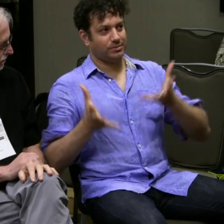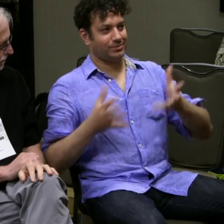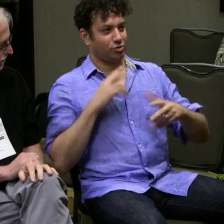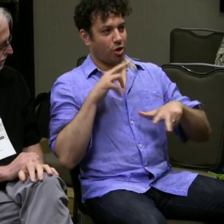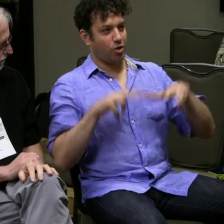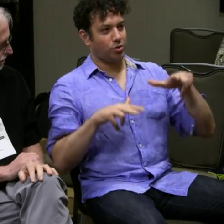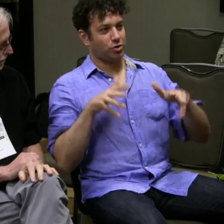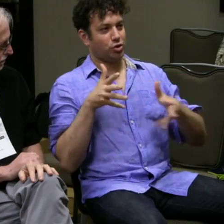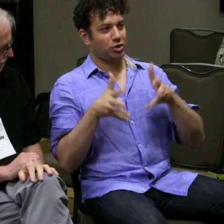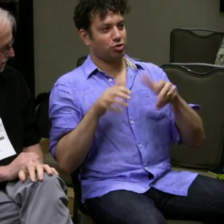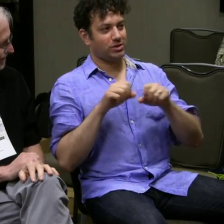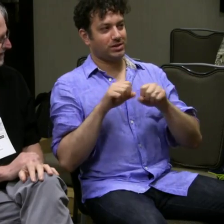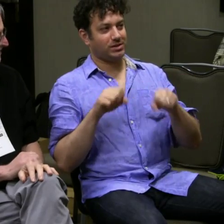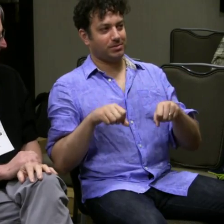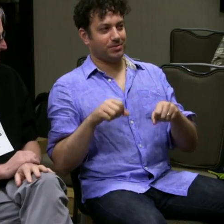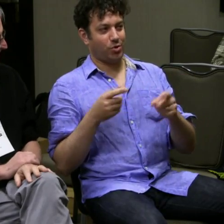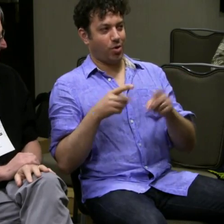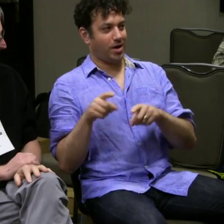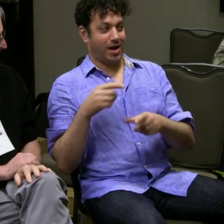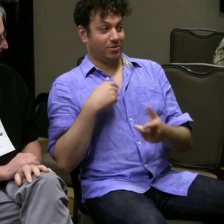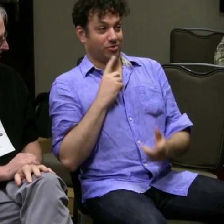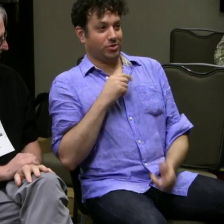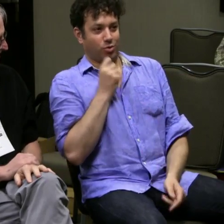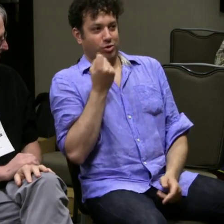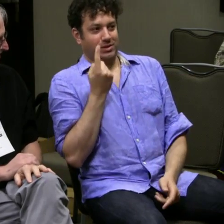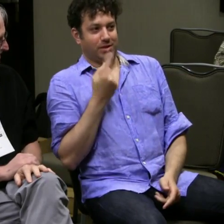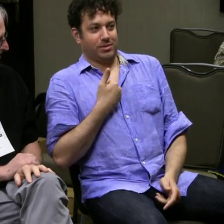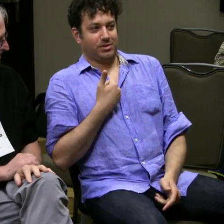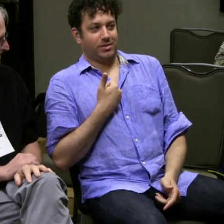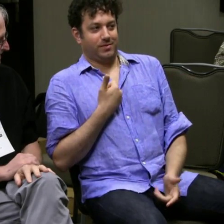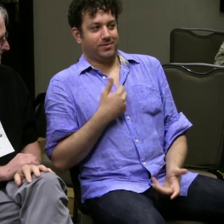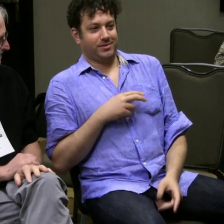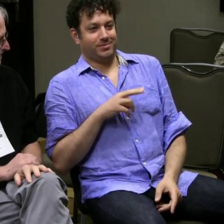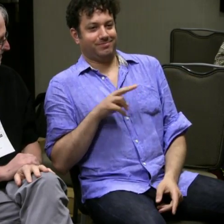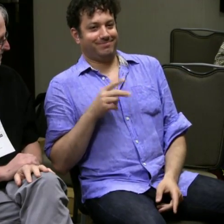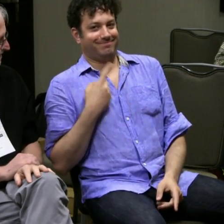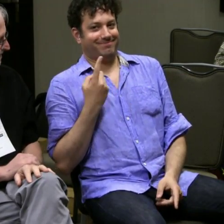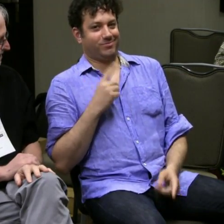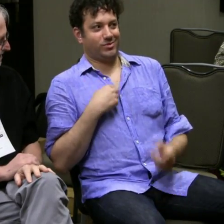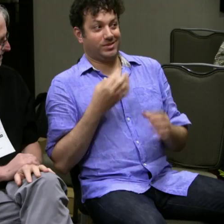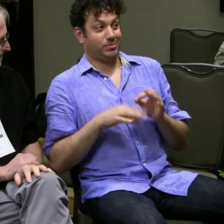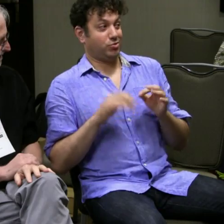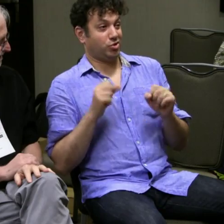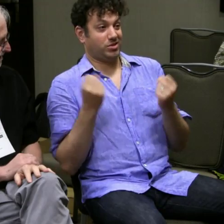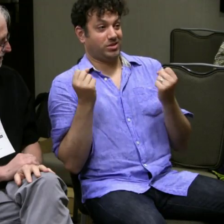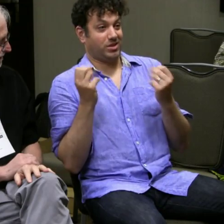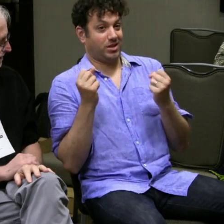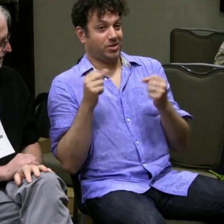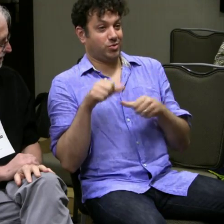When we talk about this excessive idea of this gesturing system, this awkward kind of thing.